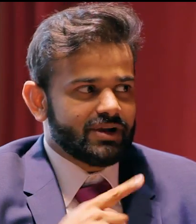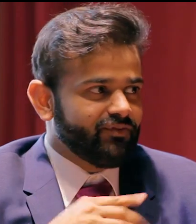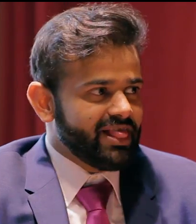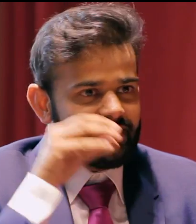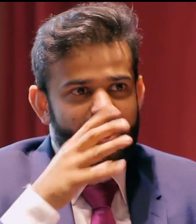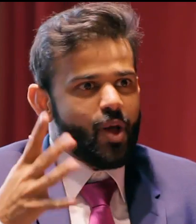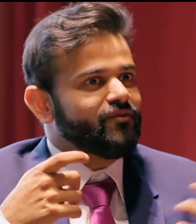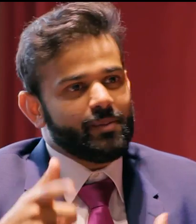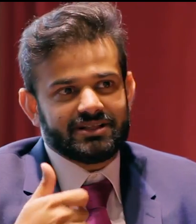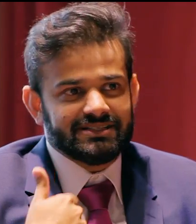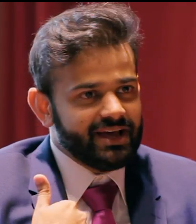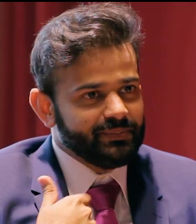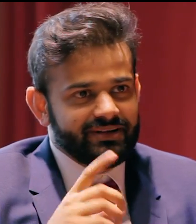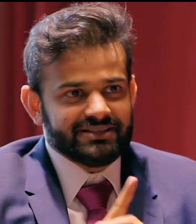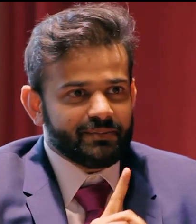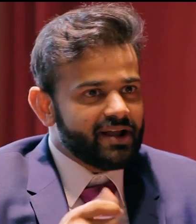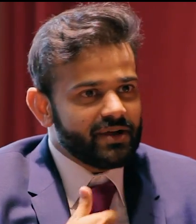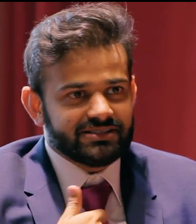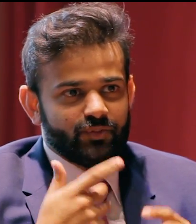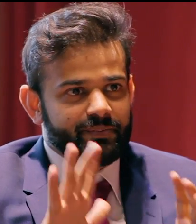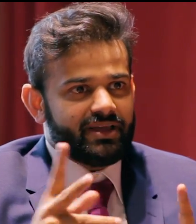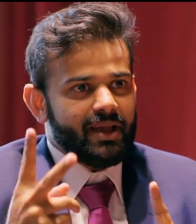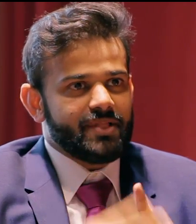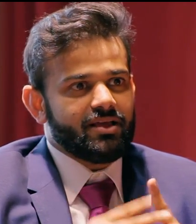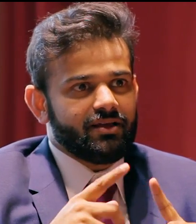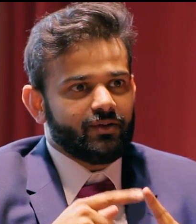I would love to actually be in the military, and just to be a part of,